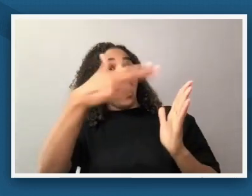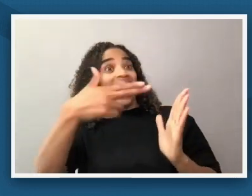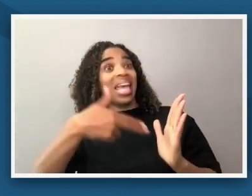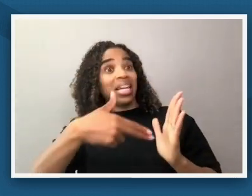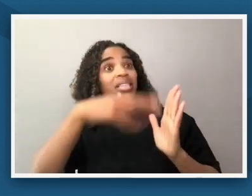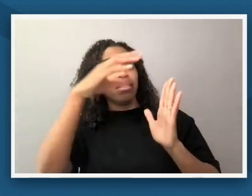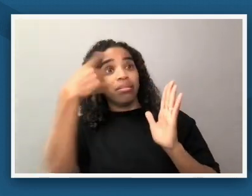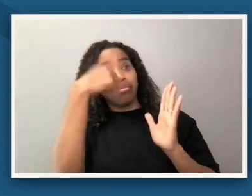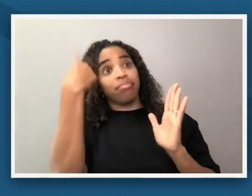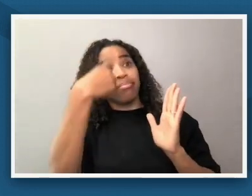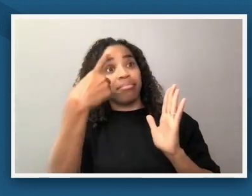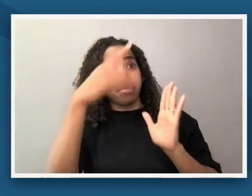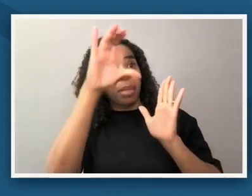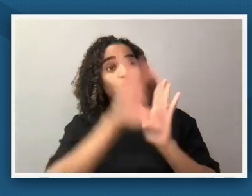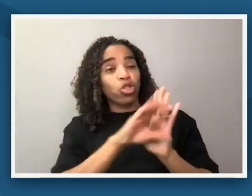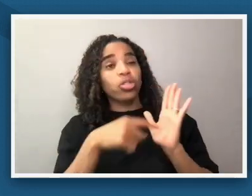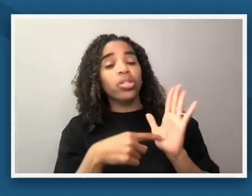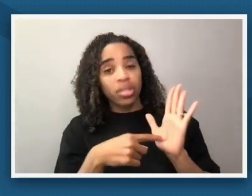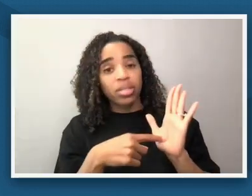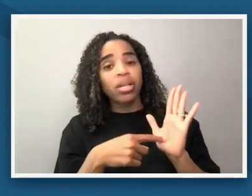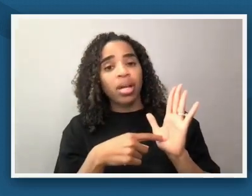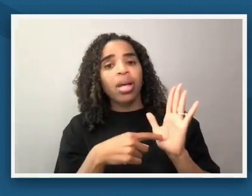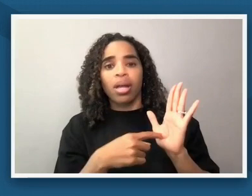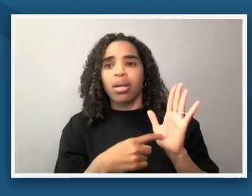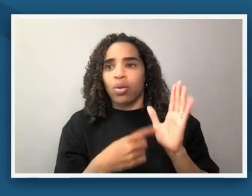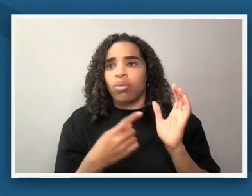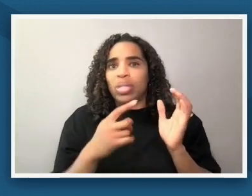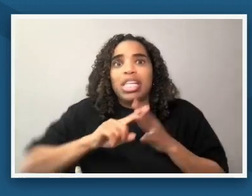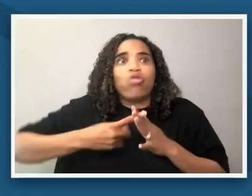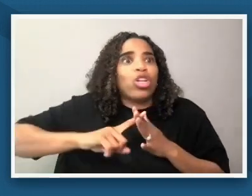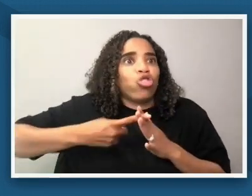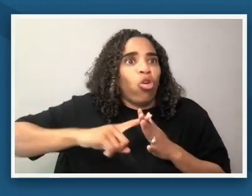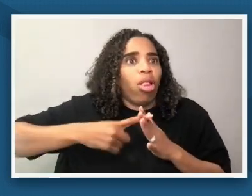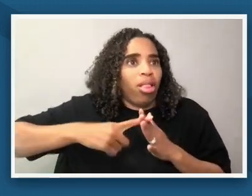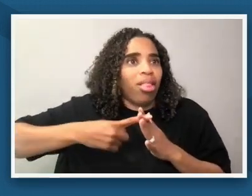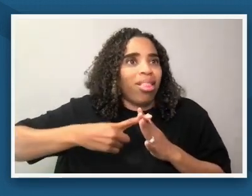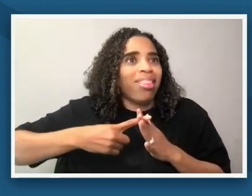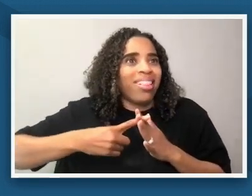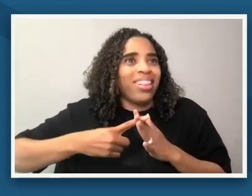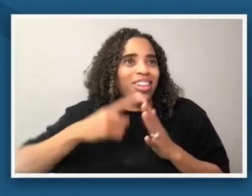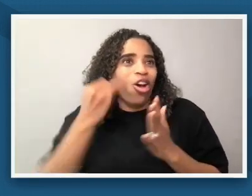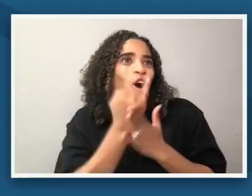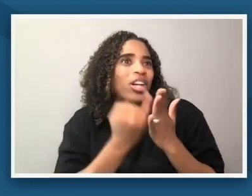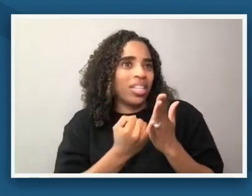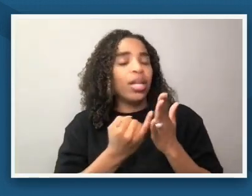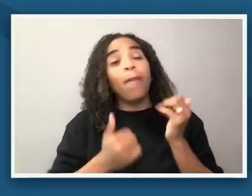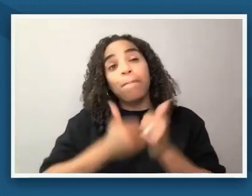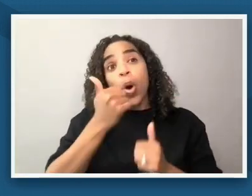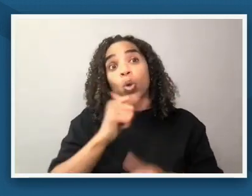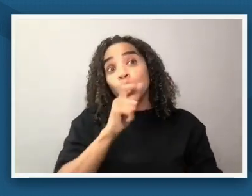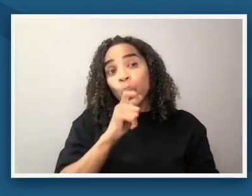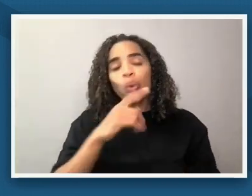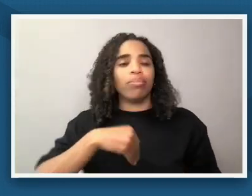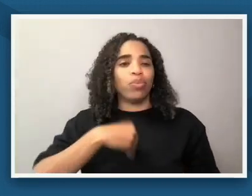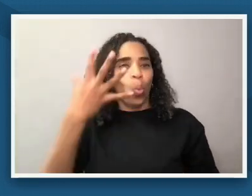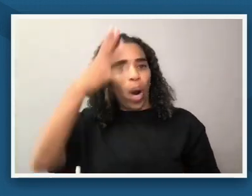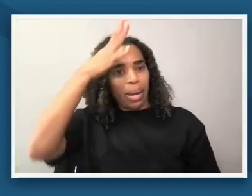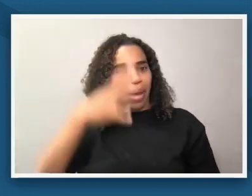created were more often than not